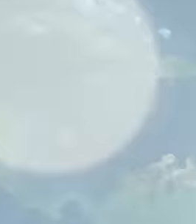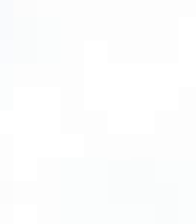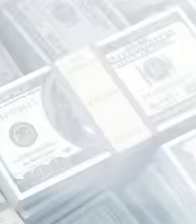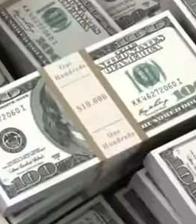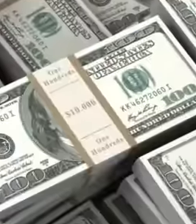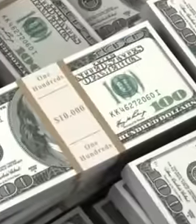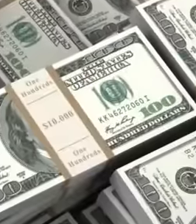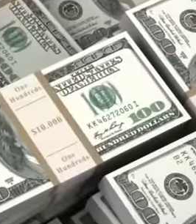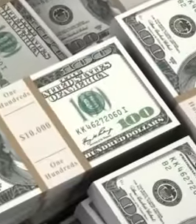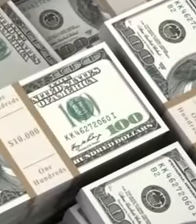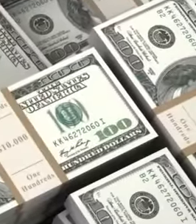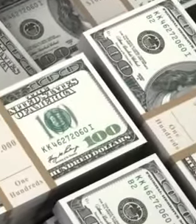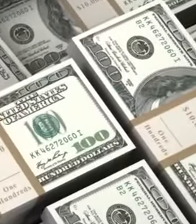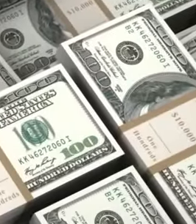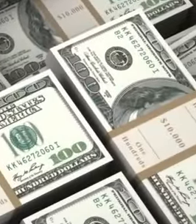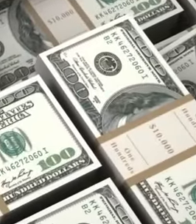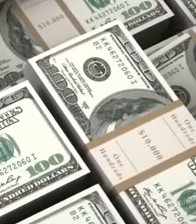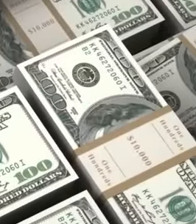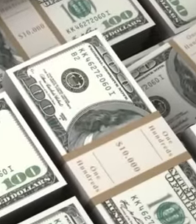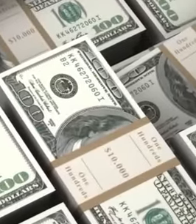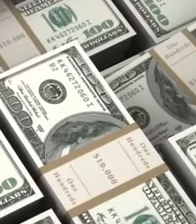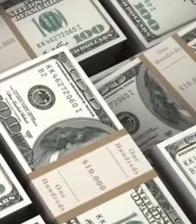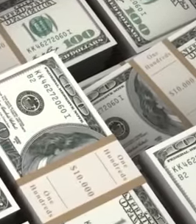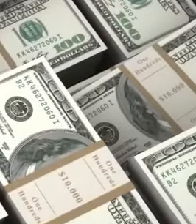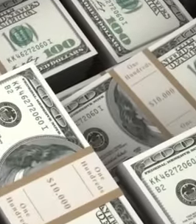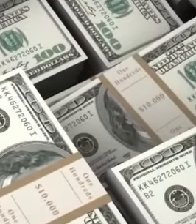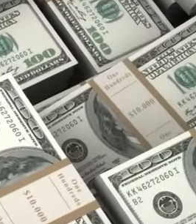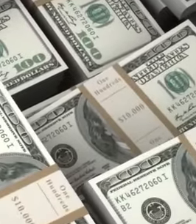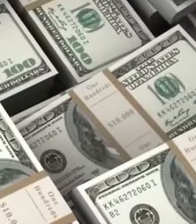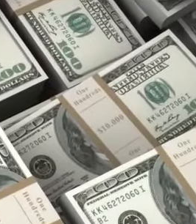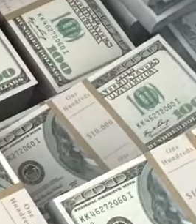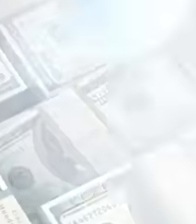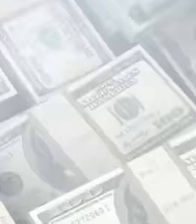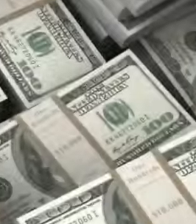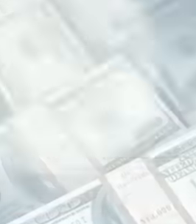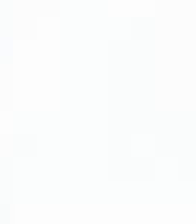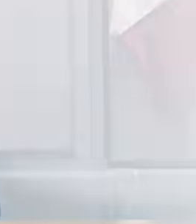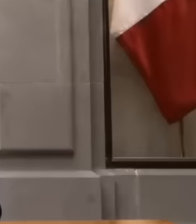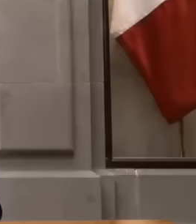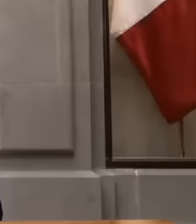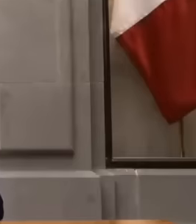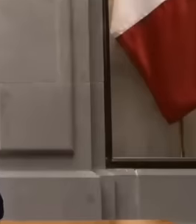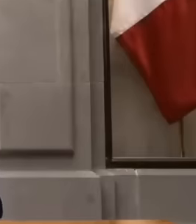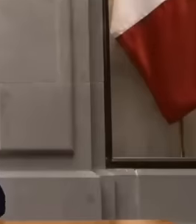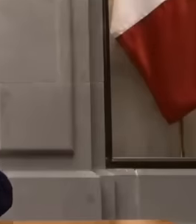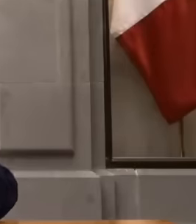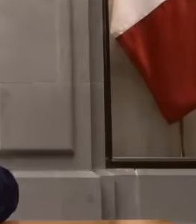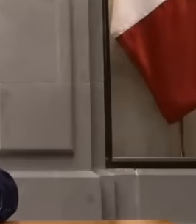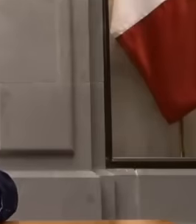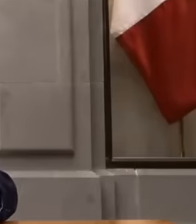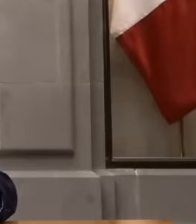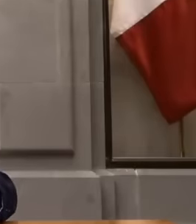economic interests will be affected, just as President López Obrador has said, with the people